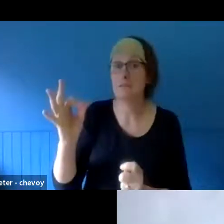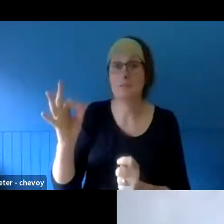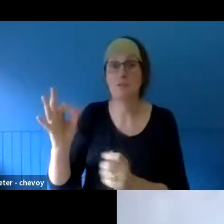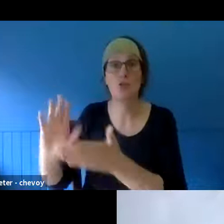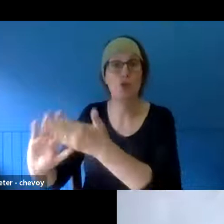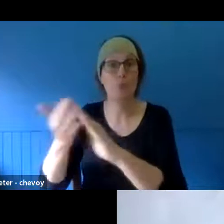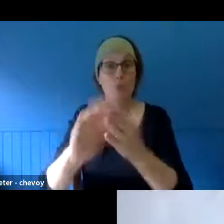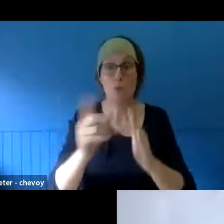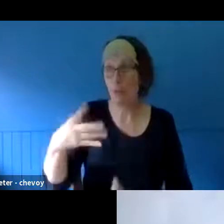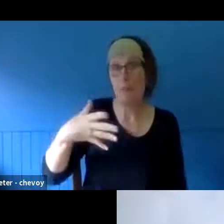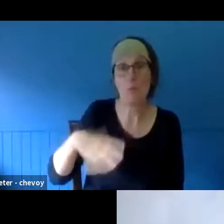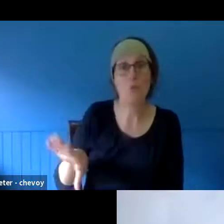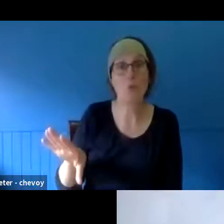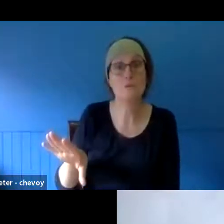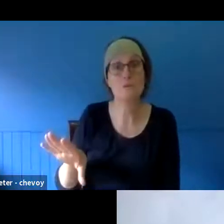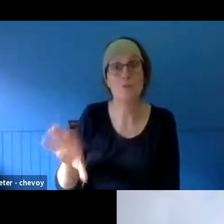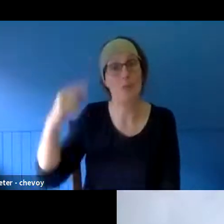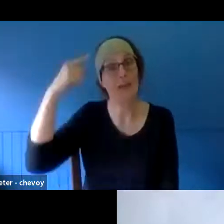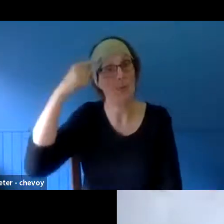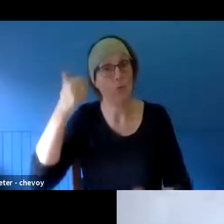good project. And interestingly, most of them were infrastructure